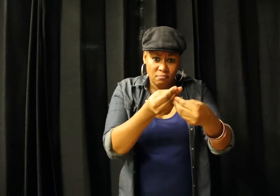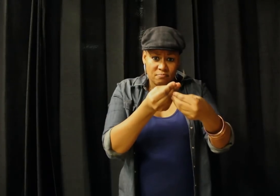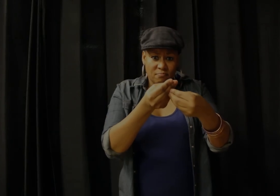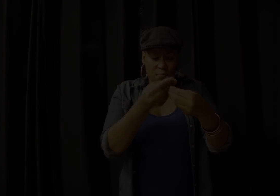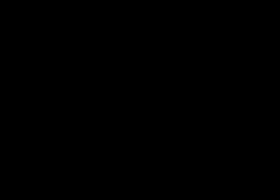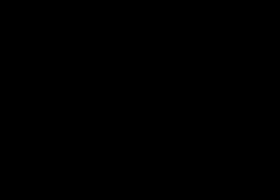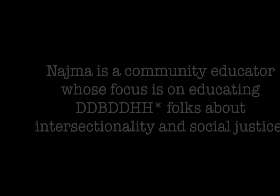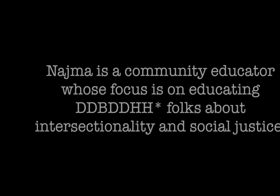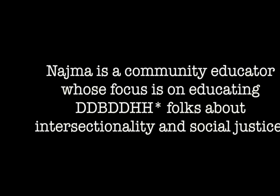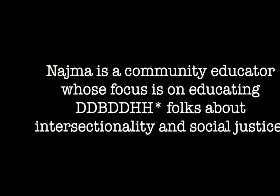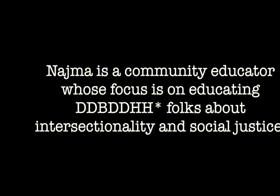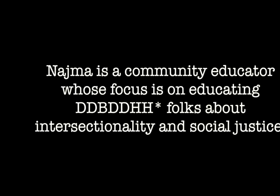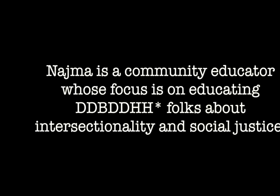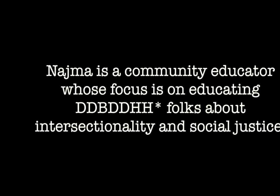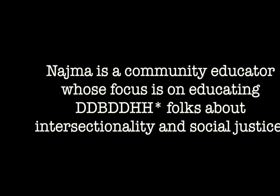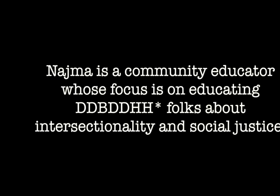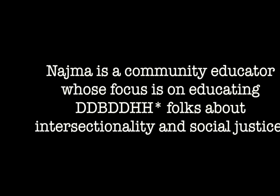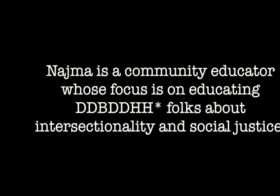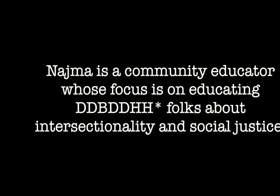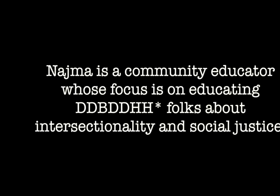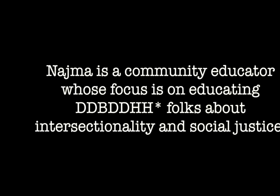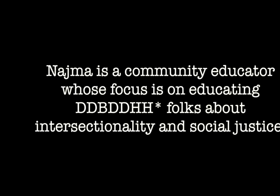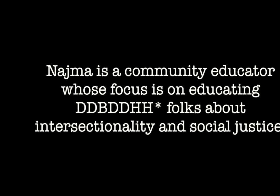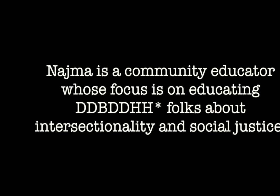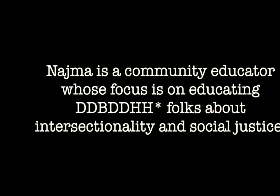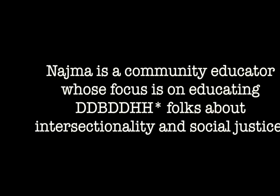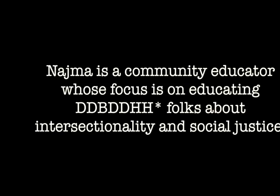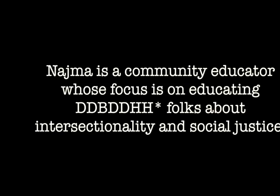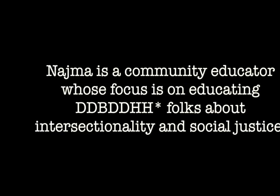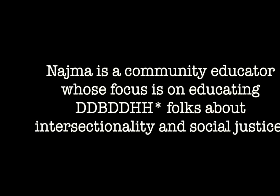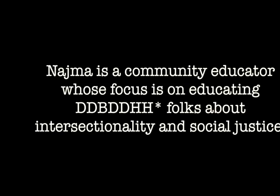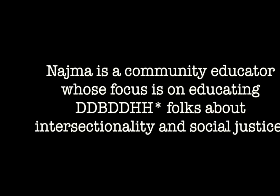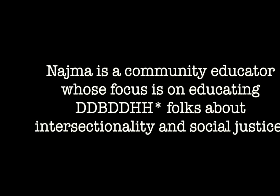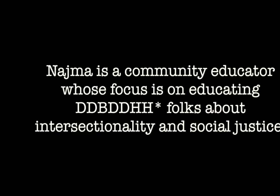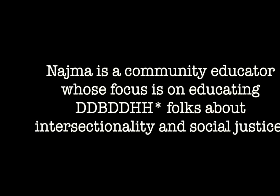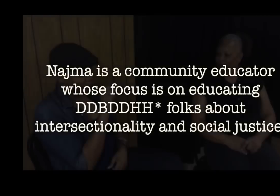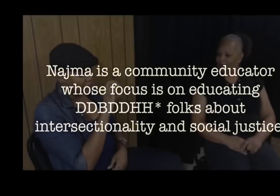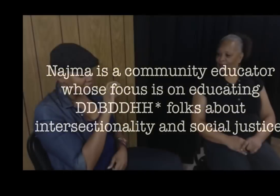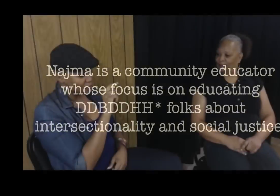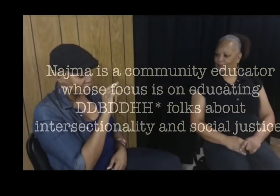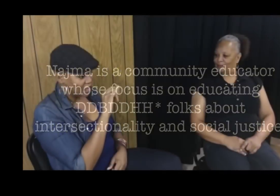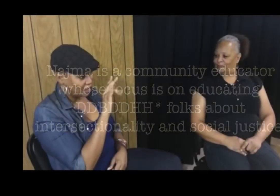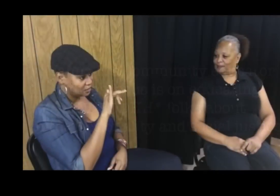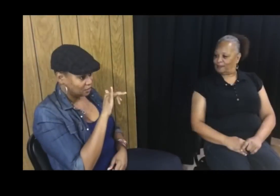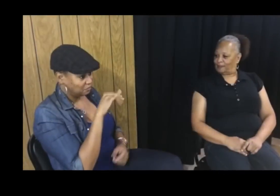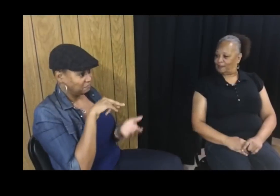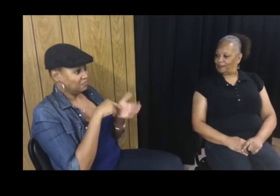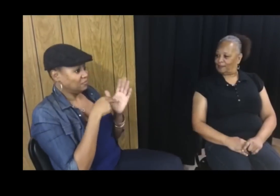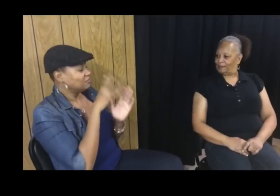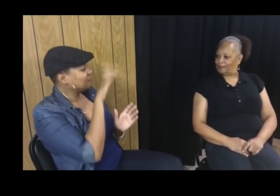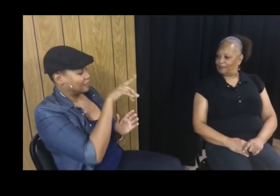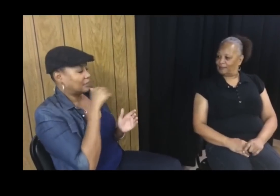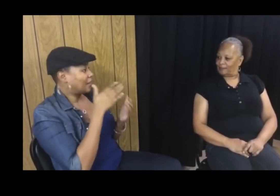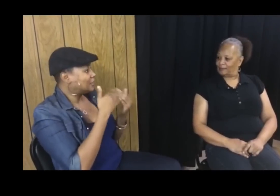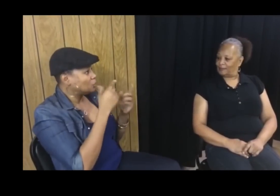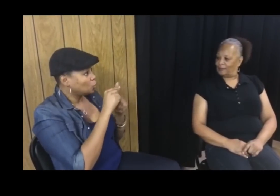has their own unique experiences, and we can work to bring together our experiences and resources. Intersectionality means… you know it is not an easy word